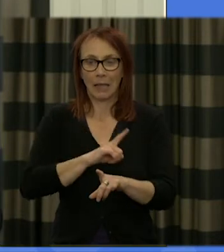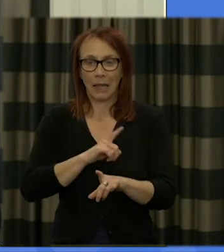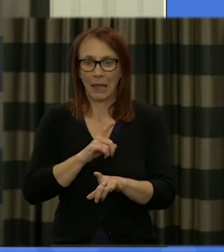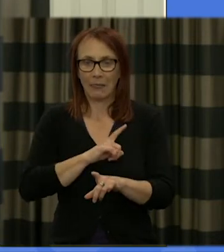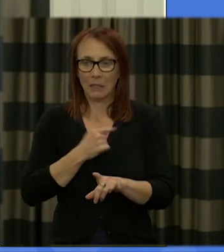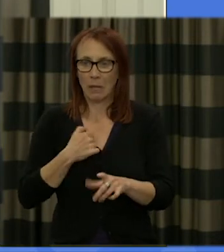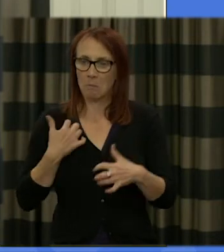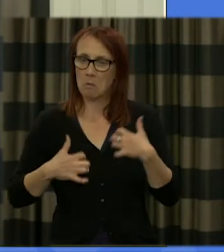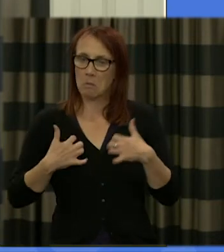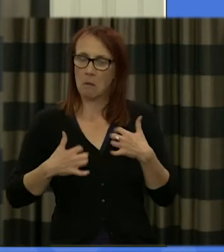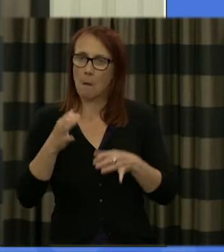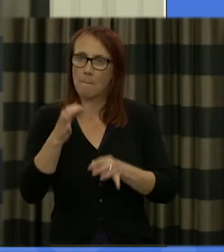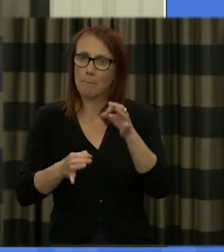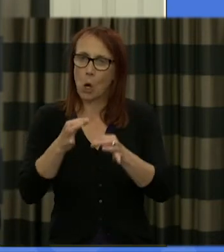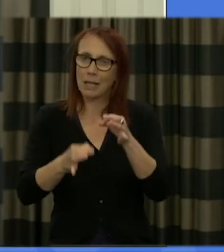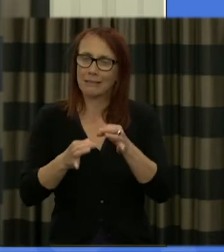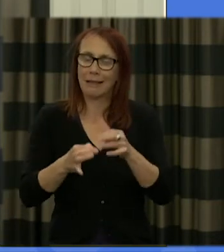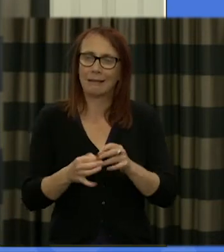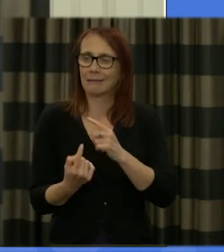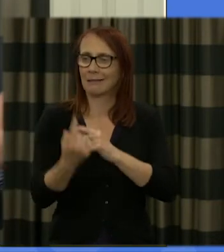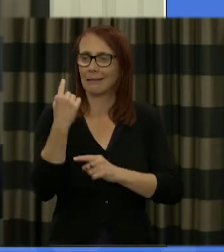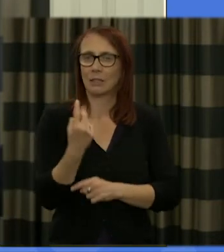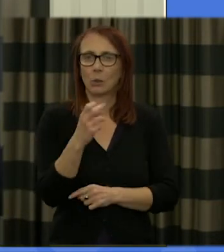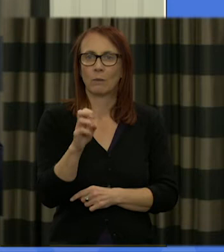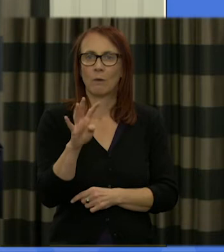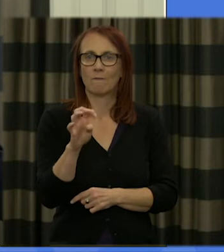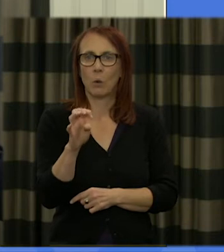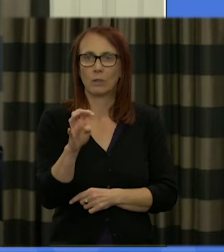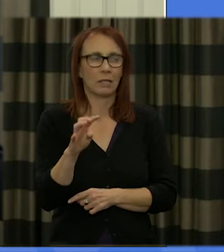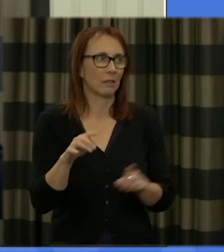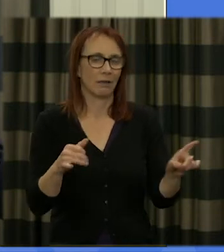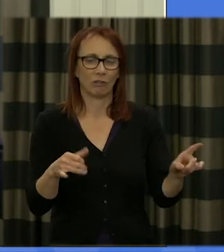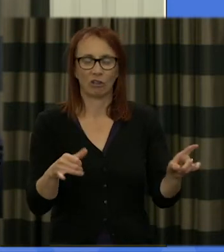in politics and so back in 2014 don't worry that's probably the school